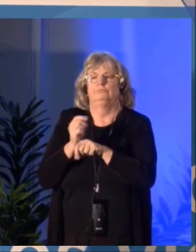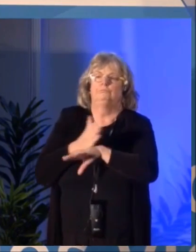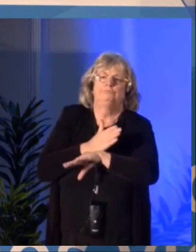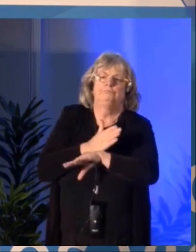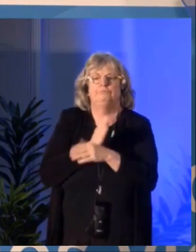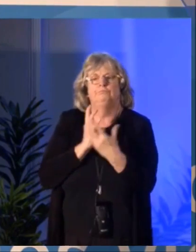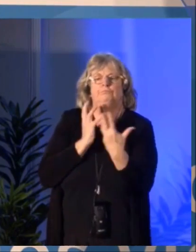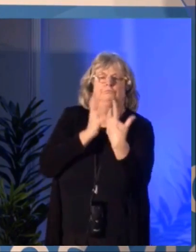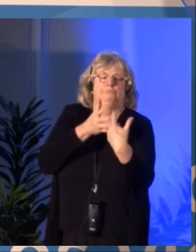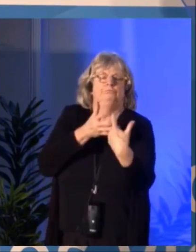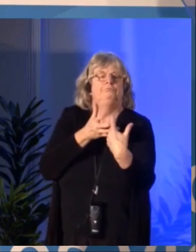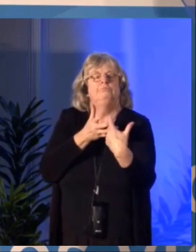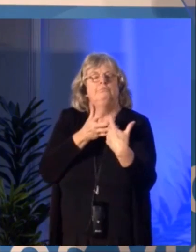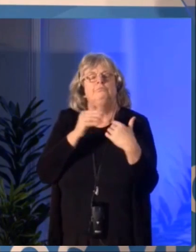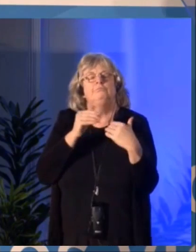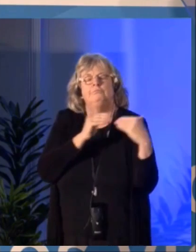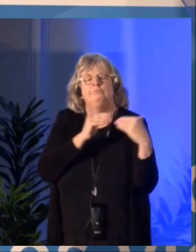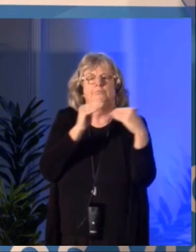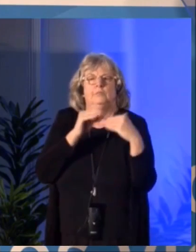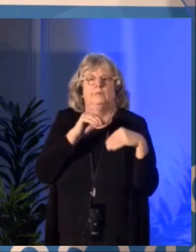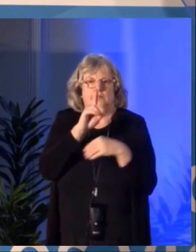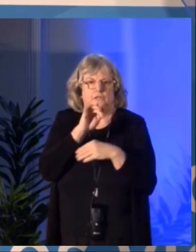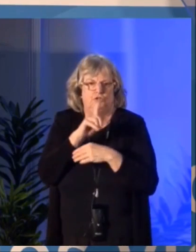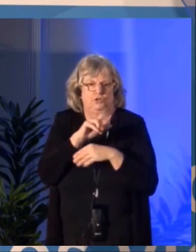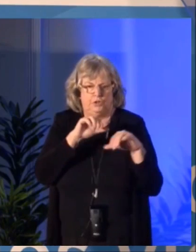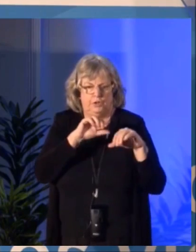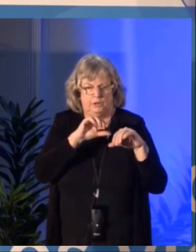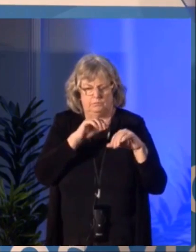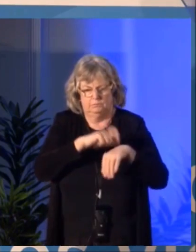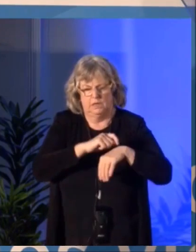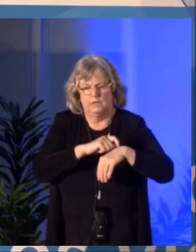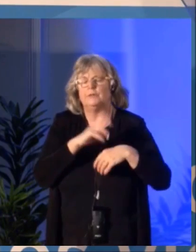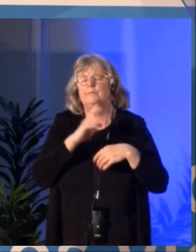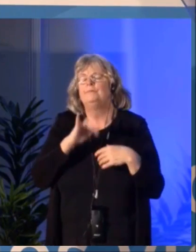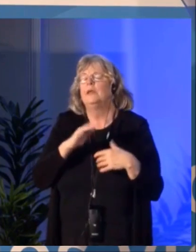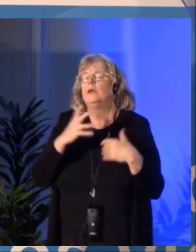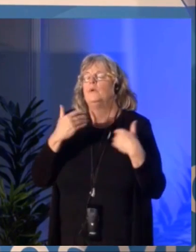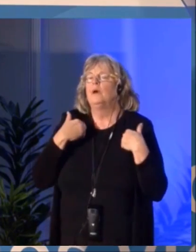And finally, our approach aims to support the transformation